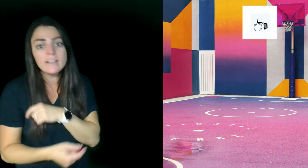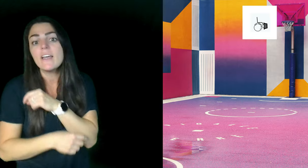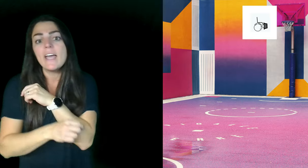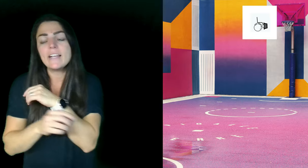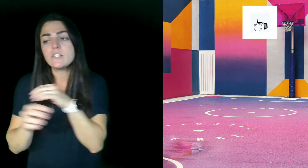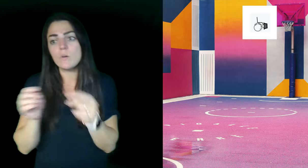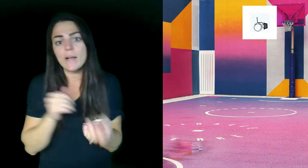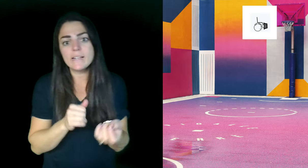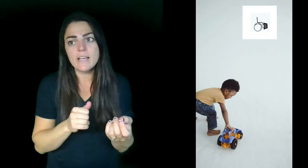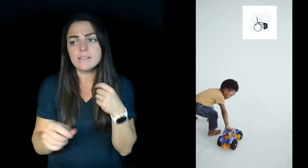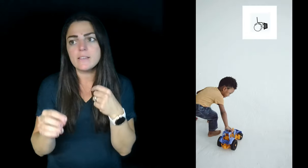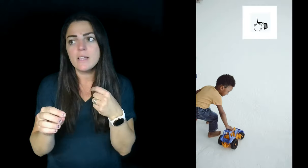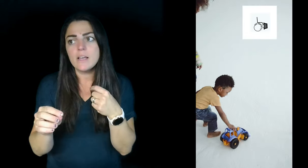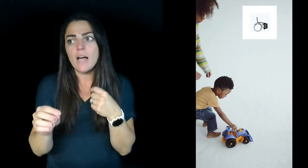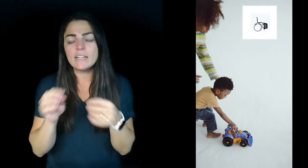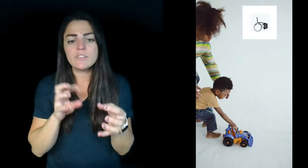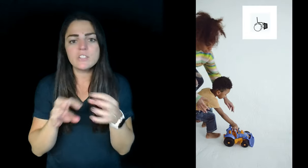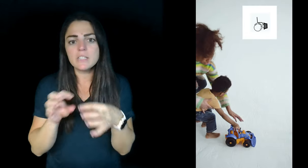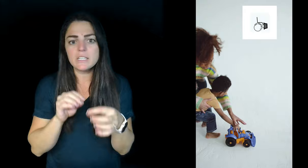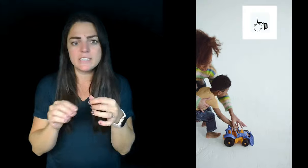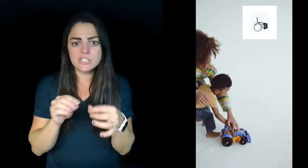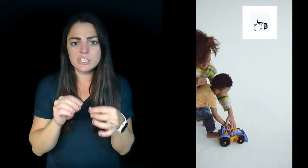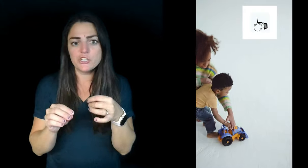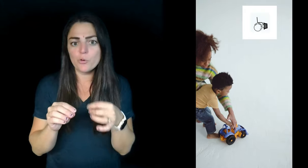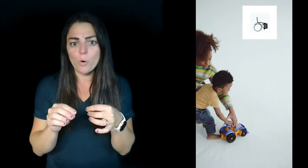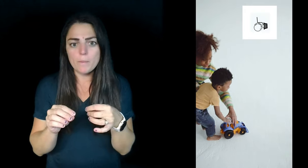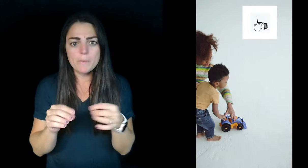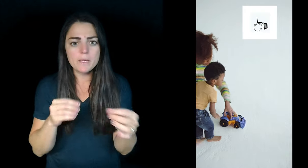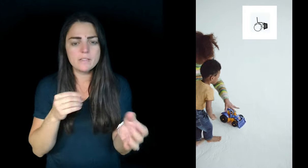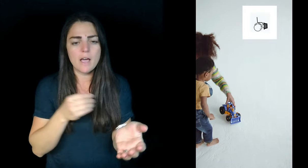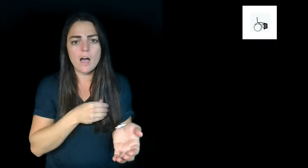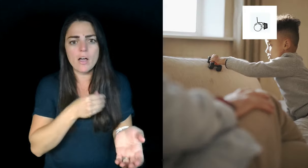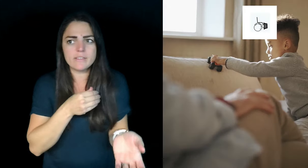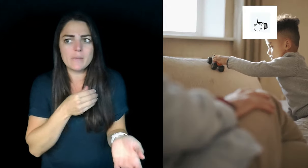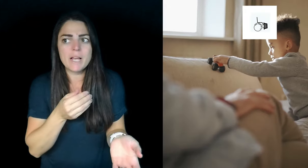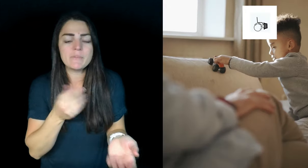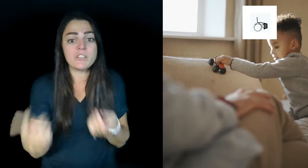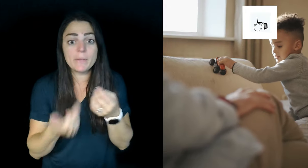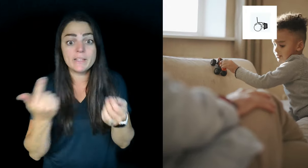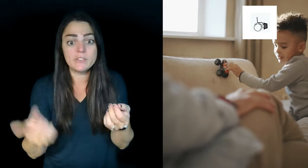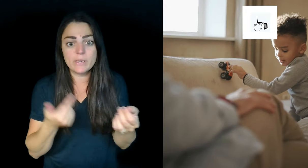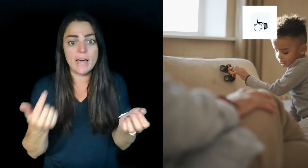again it's great as kind of just a little addition to your warm-up because sometimes it's coming in